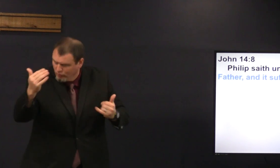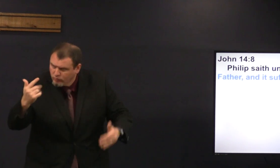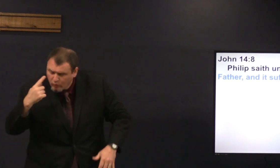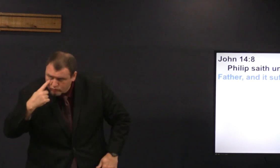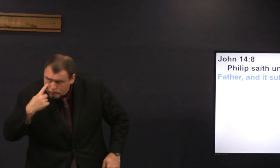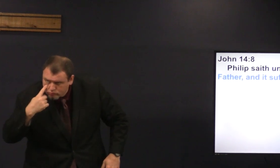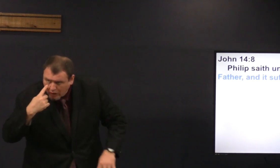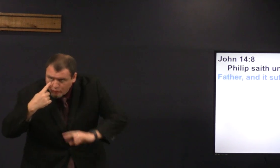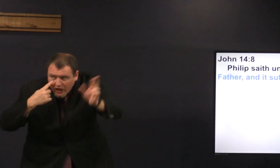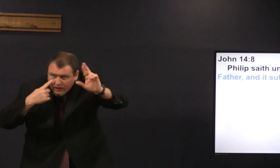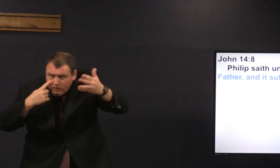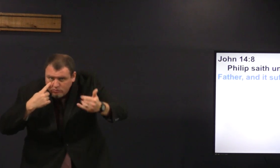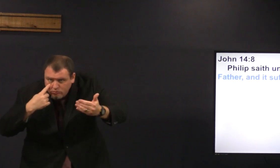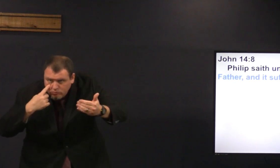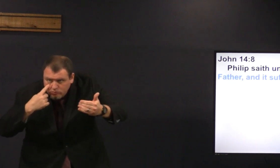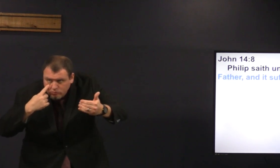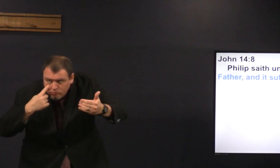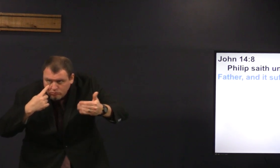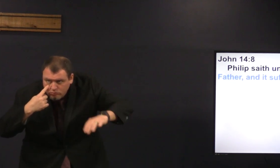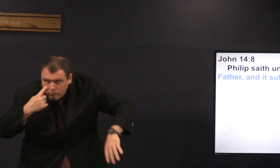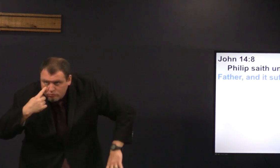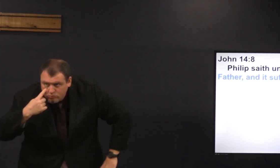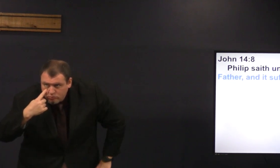you say we've seen the father show me I'm ready I'm ready